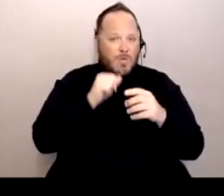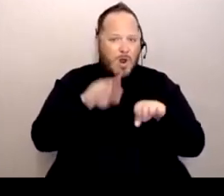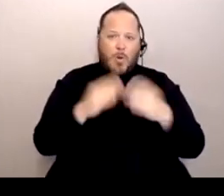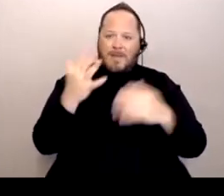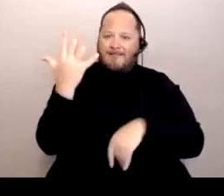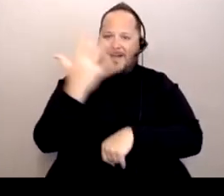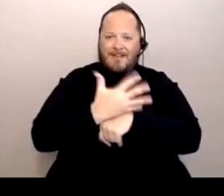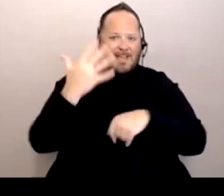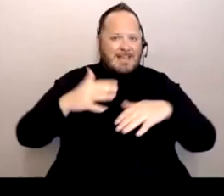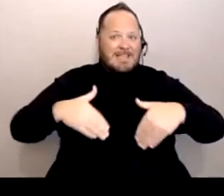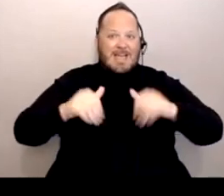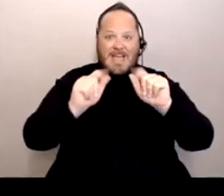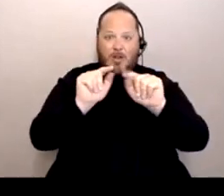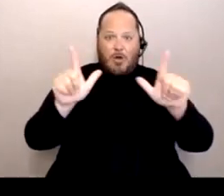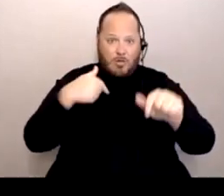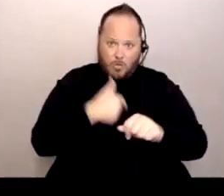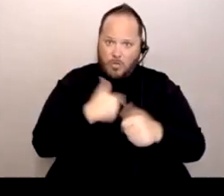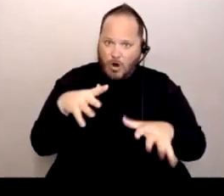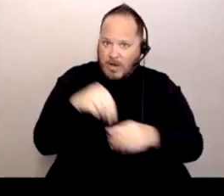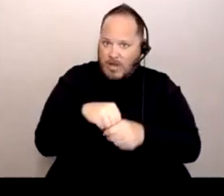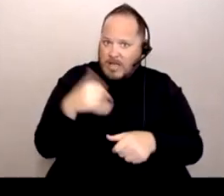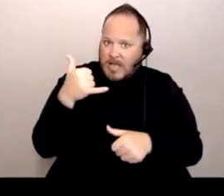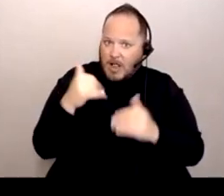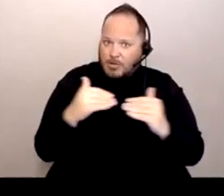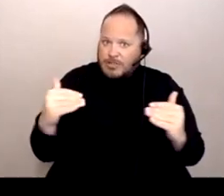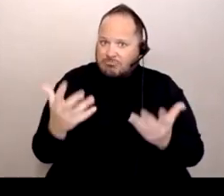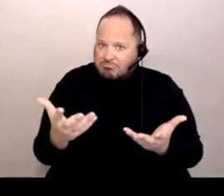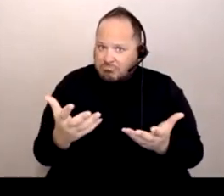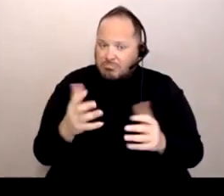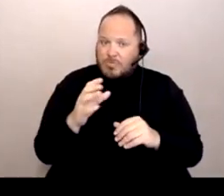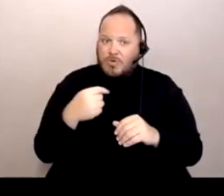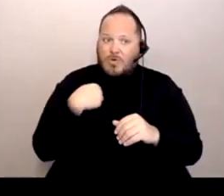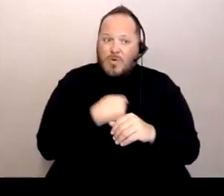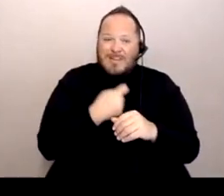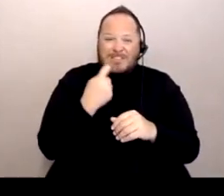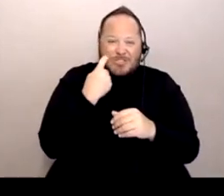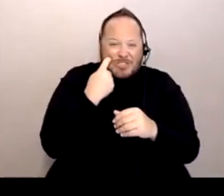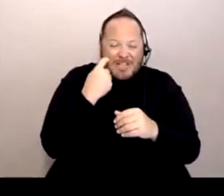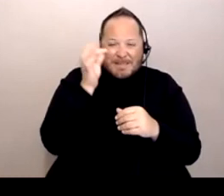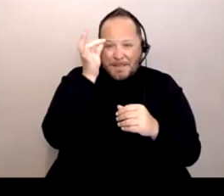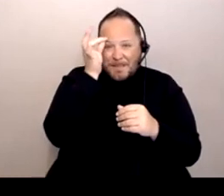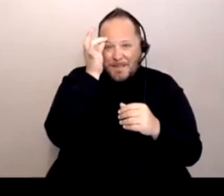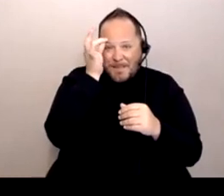And we're in the yellow tier. So we just barely went into welcoming back